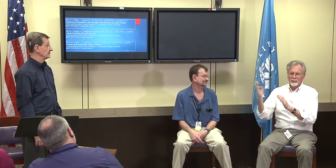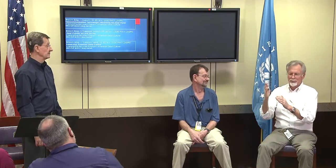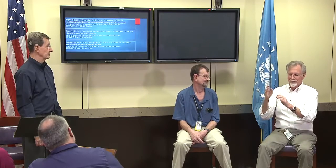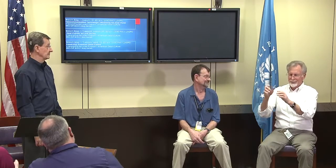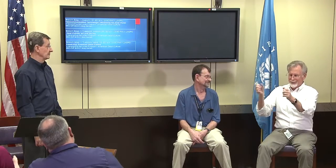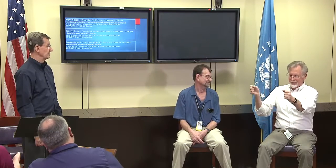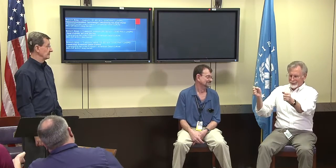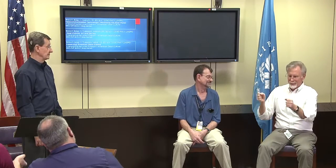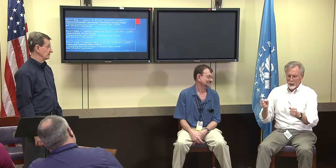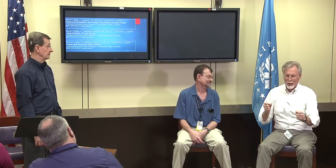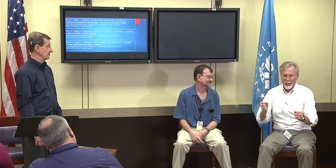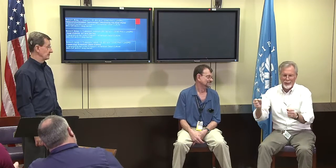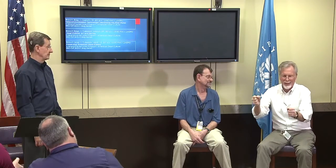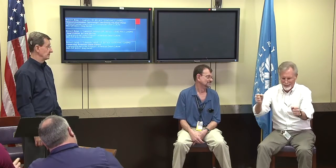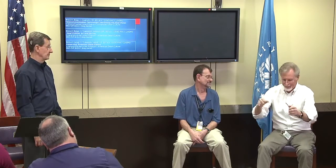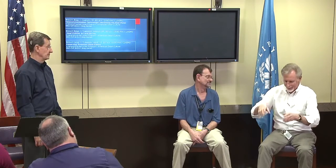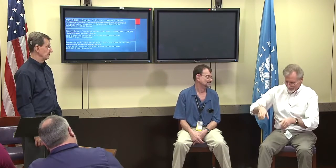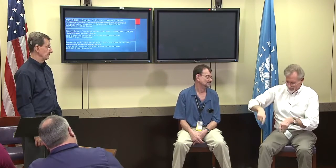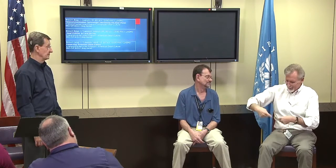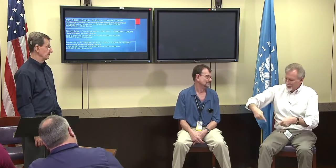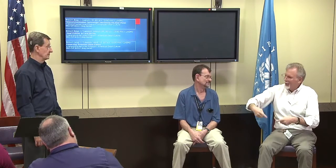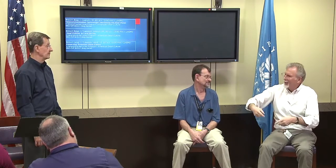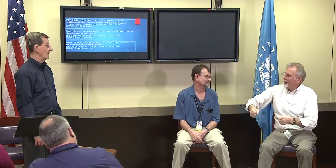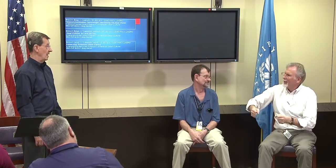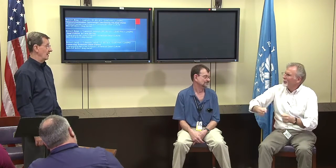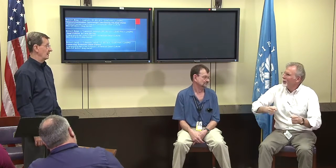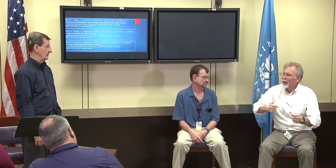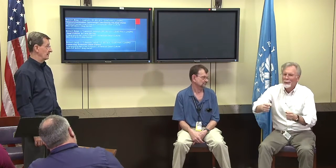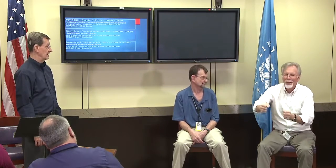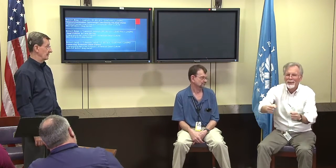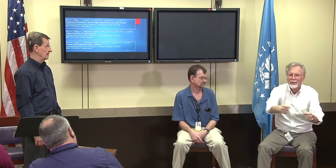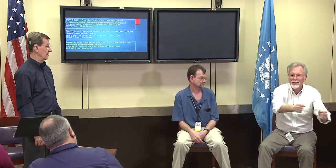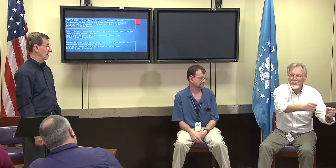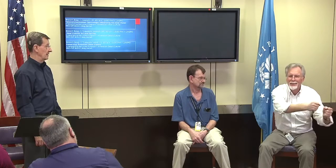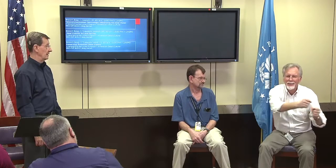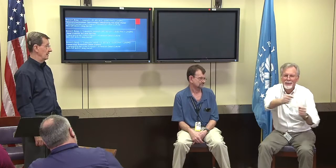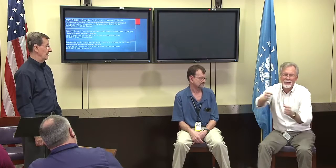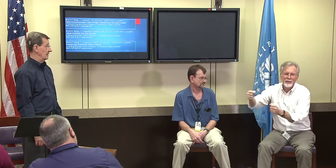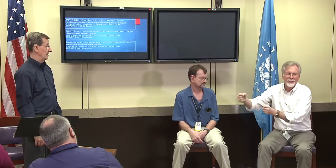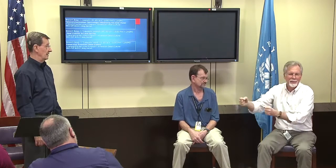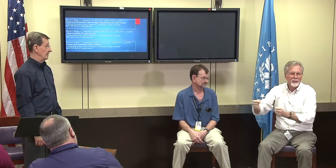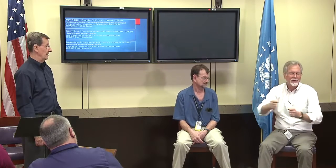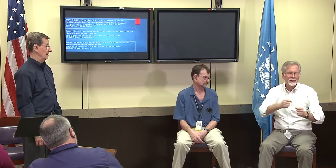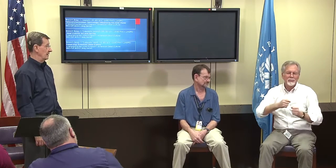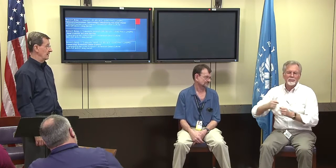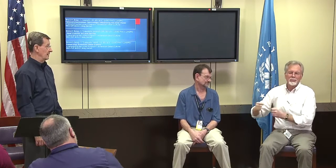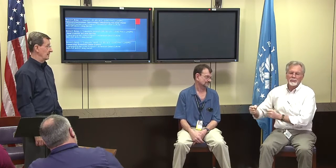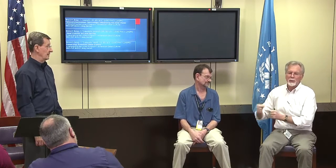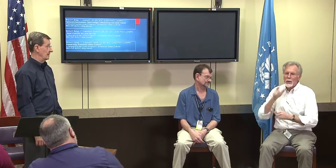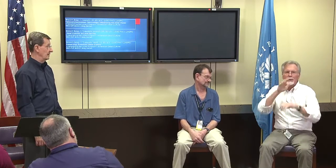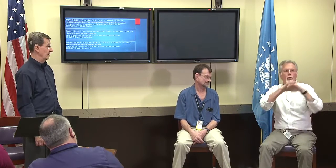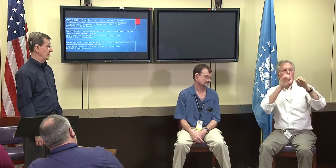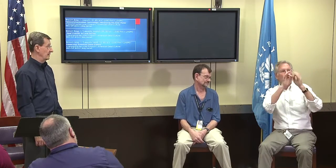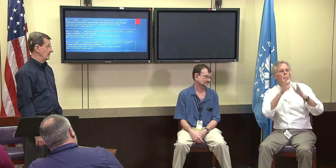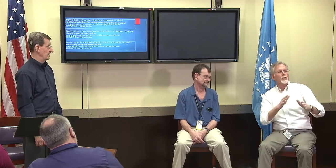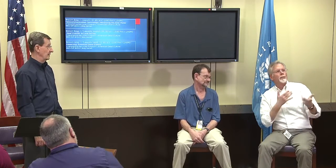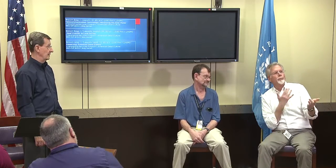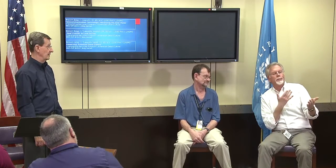So they're running to sign them, they have these little cart on wheels with a laptop with a camera on it and they're dragging it around.